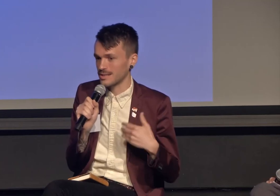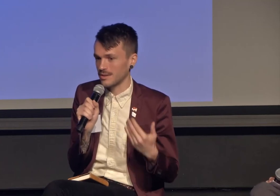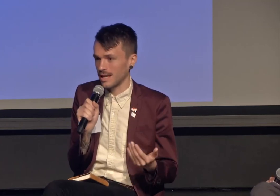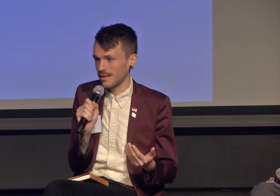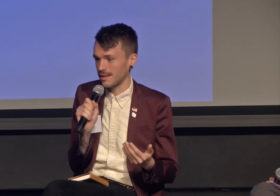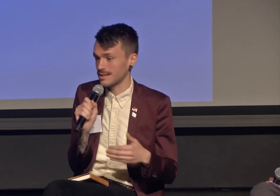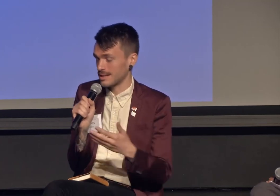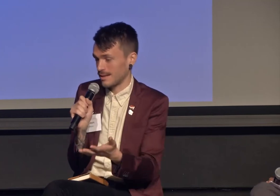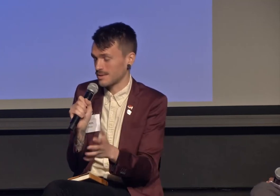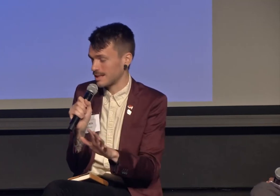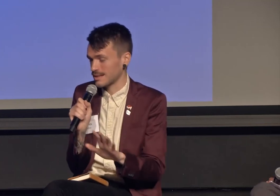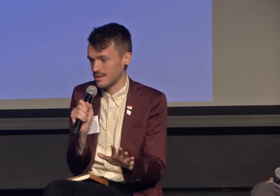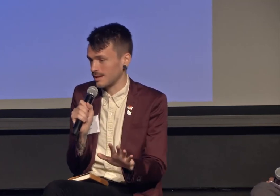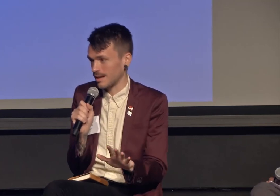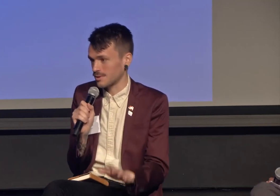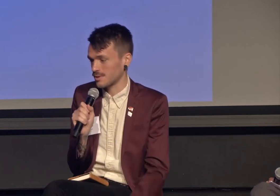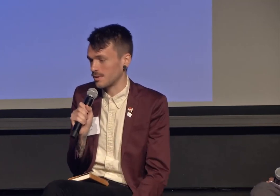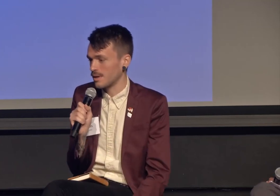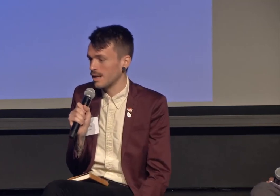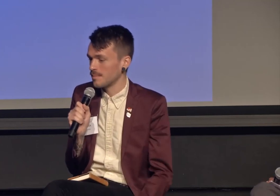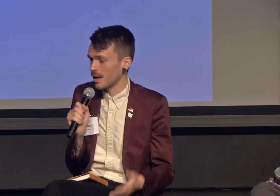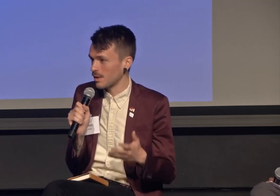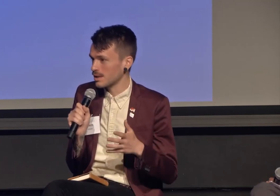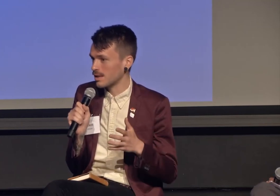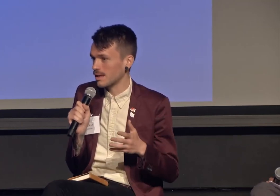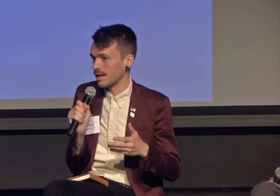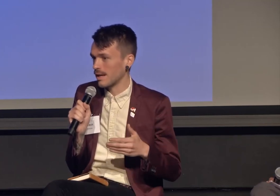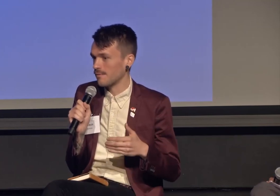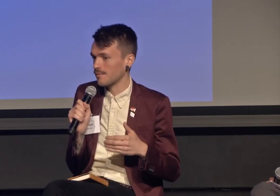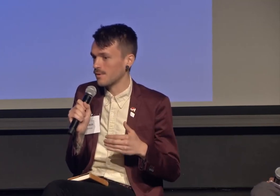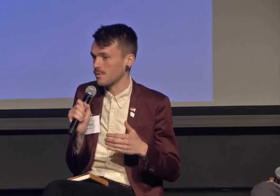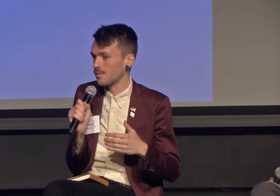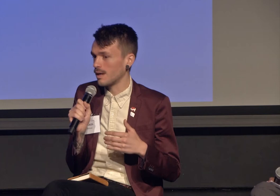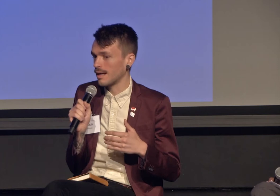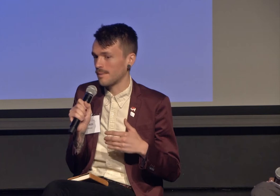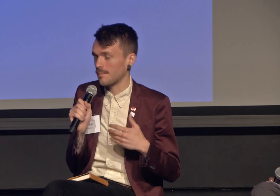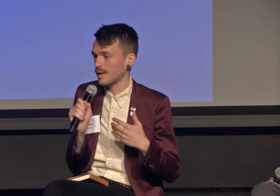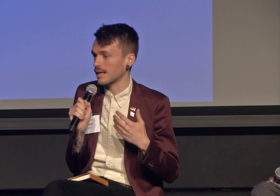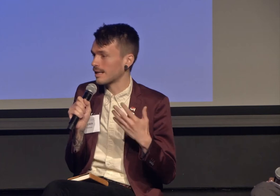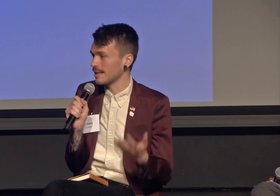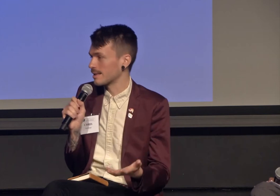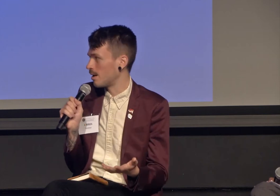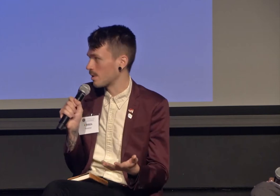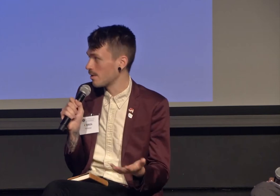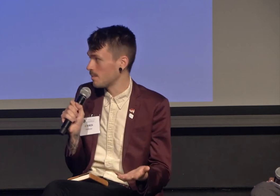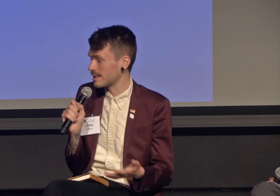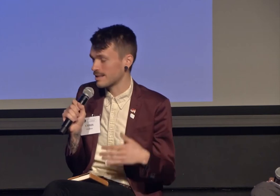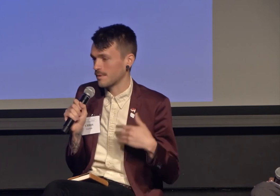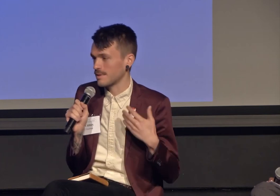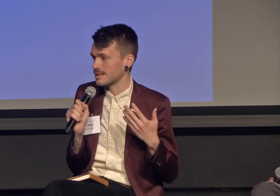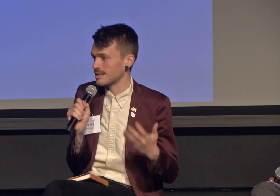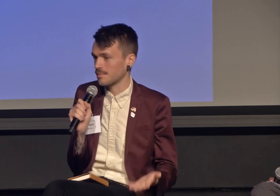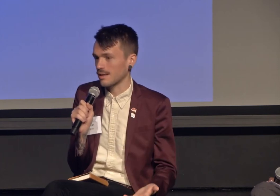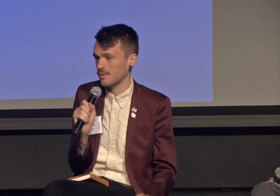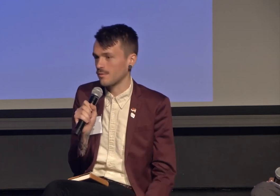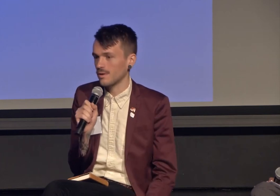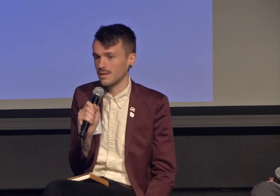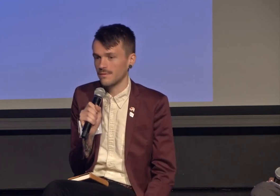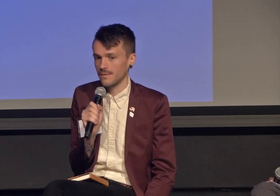you're an atheist and those things are certainly true, but I wonder if you connect at all with humanism, if this is something you've heard of,